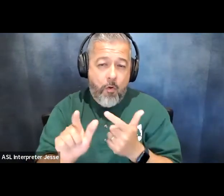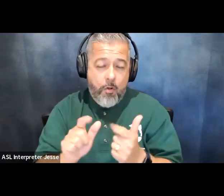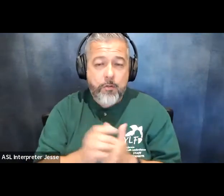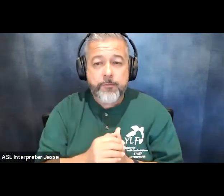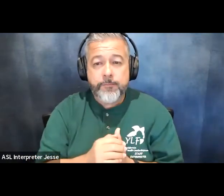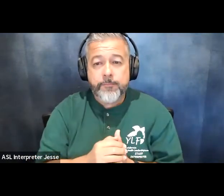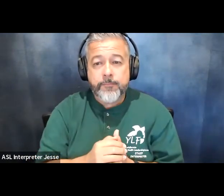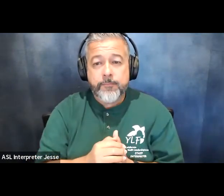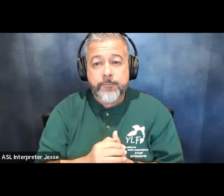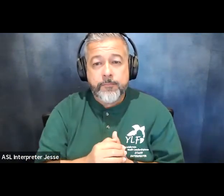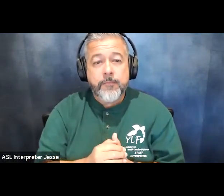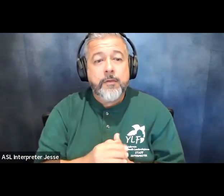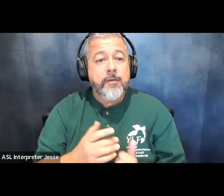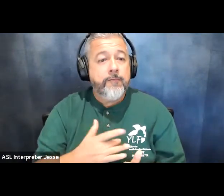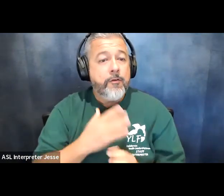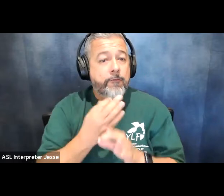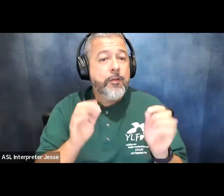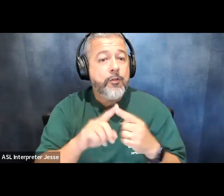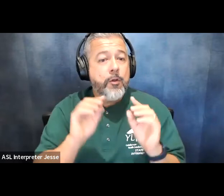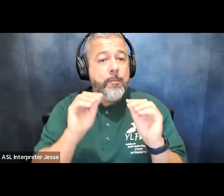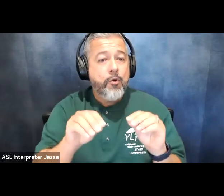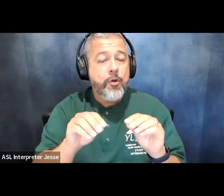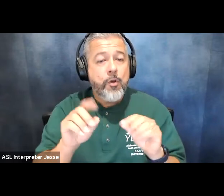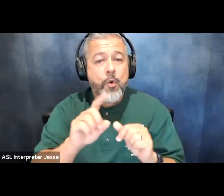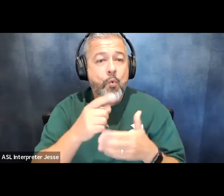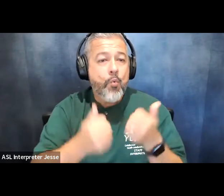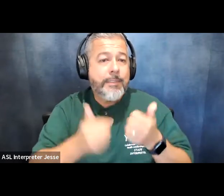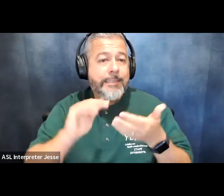feel free to just put in the chat uh what maybe what city and state that you're from